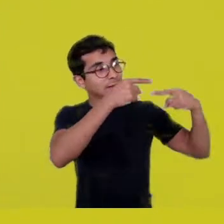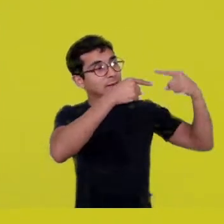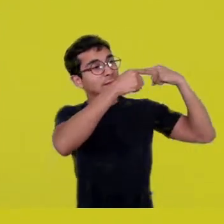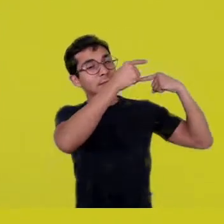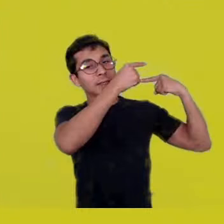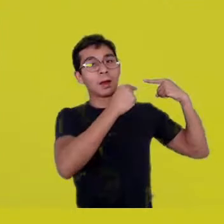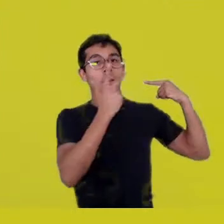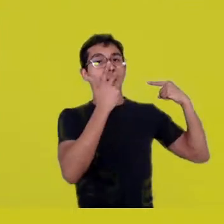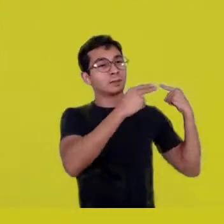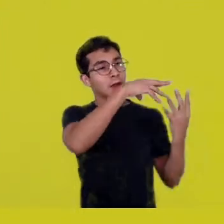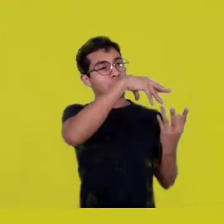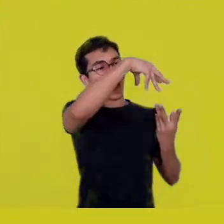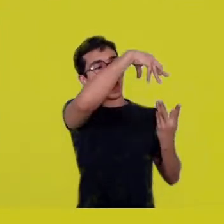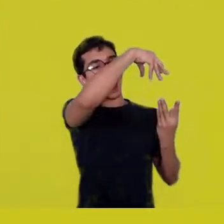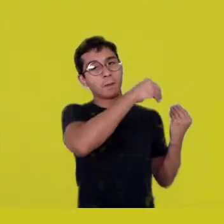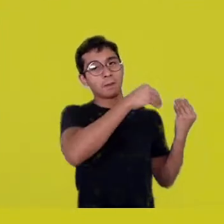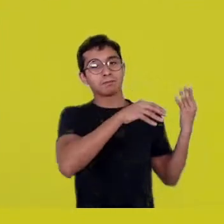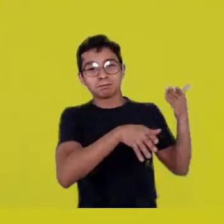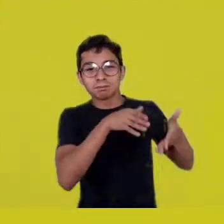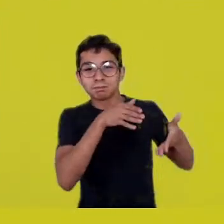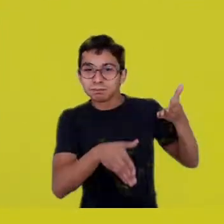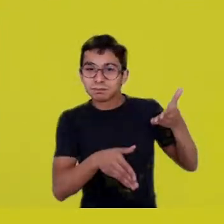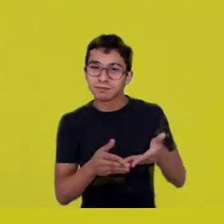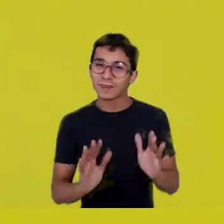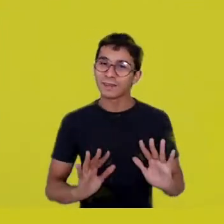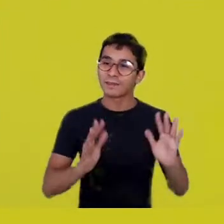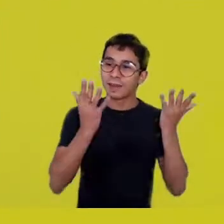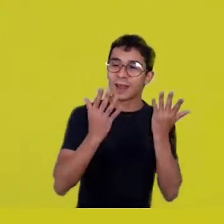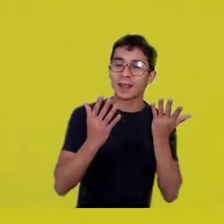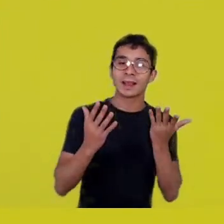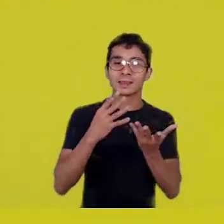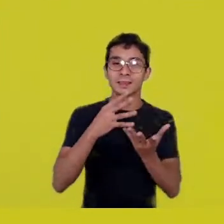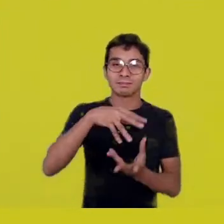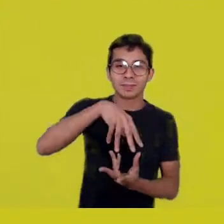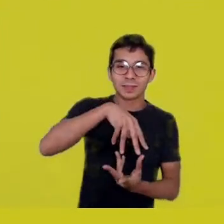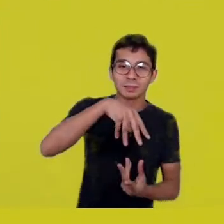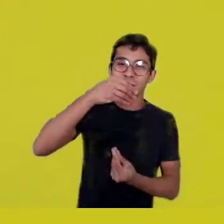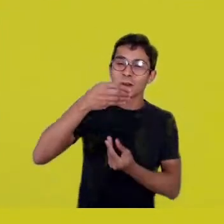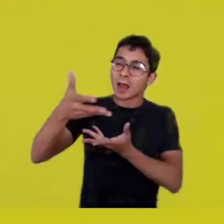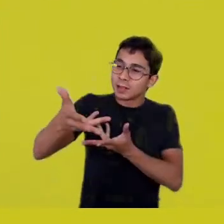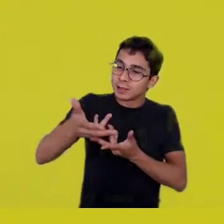and receiving their children, their grandchildren,